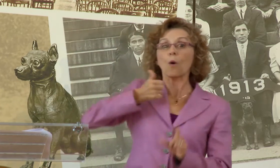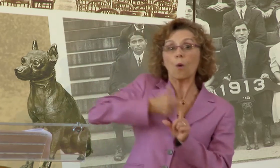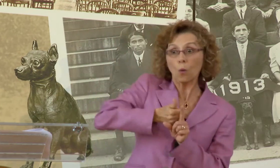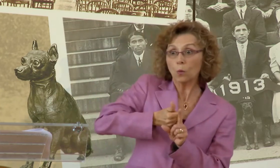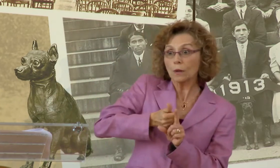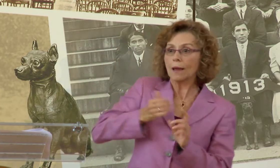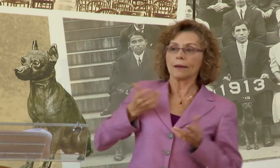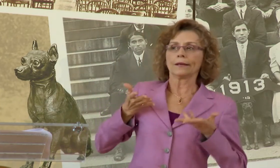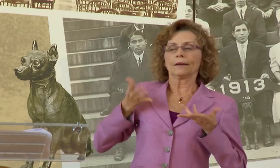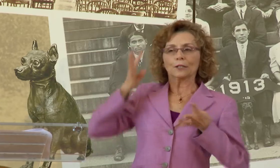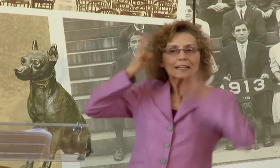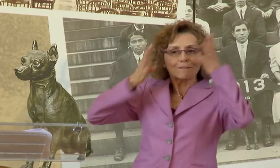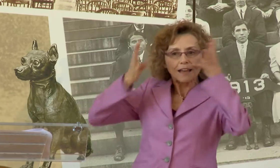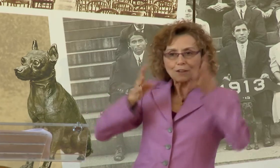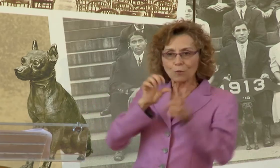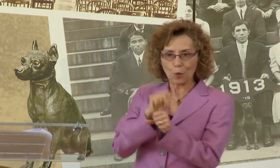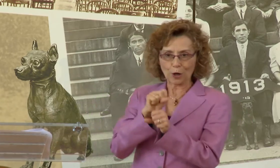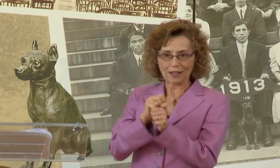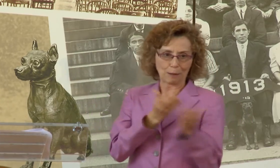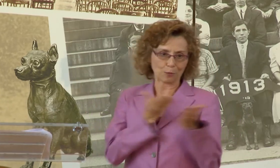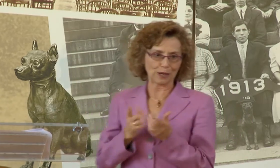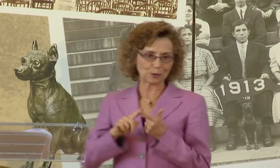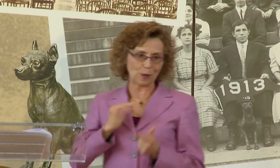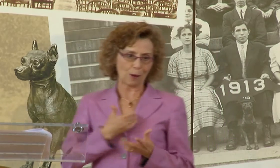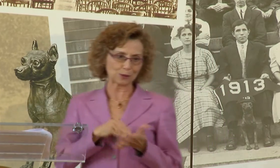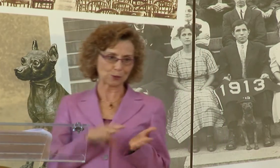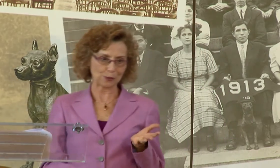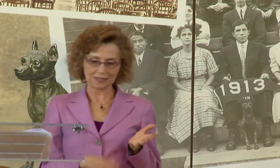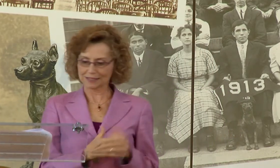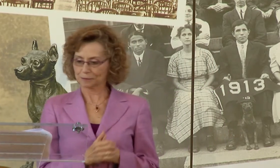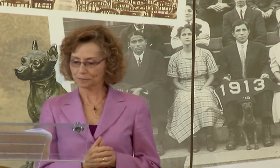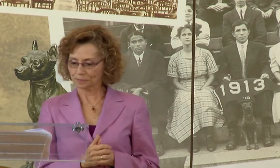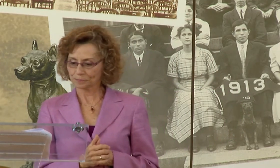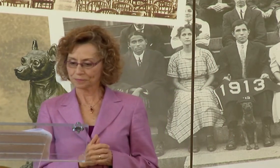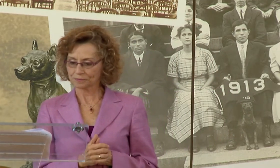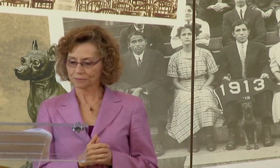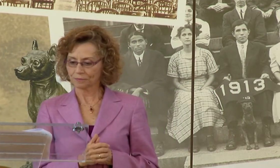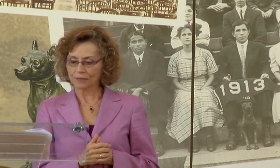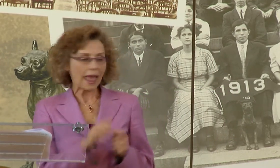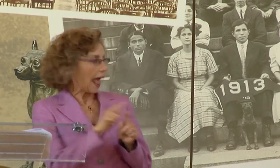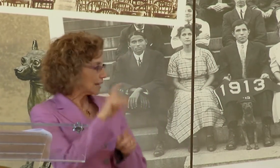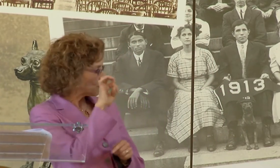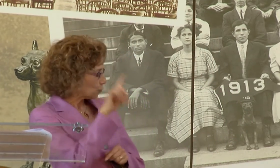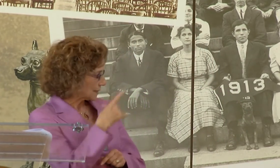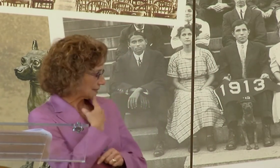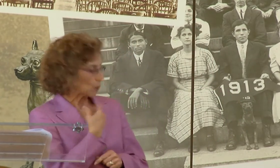NOT ONLY THAT BUT WE WILL BE ABLE TO SEE HOW DEAF PEOPLE CAN BRING THEIR OWN INNOVATIONS AND PIGMENTAL CAN SHARE THEIR